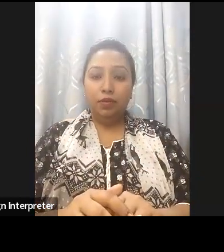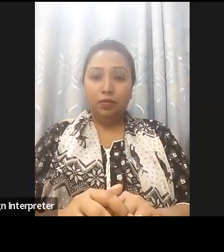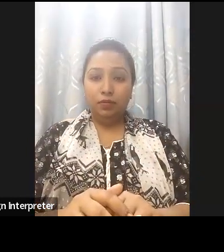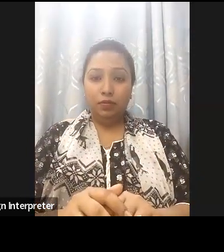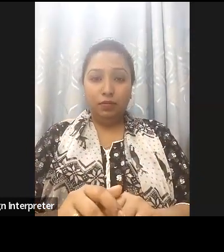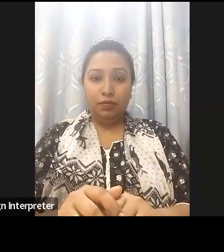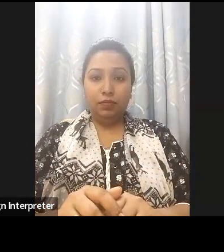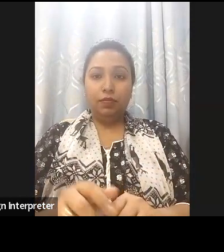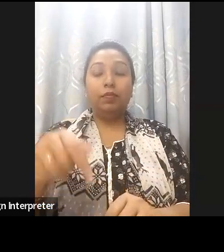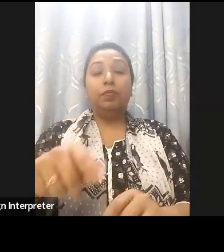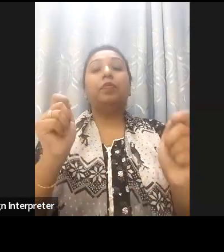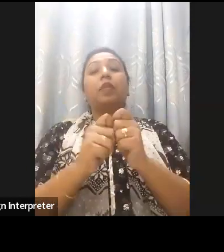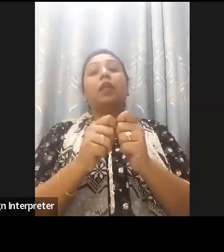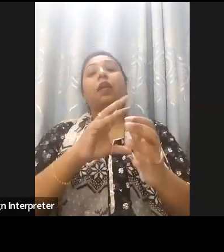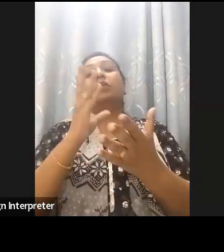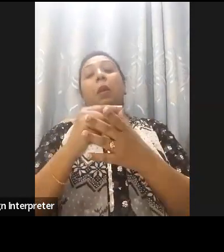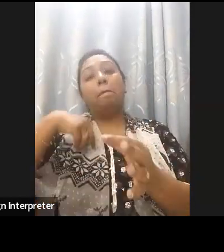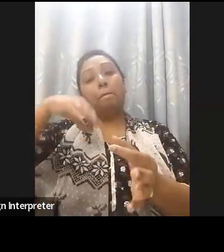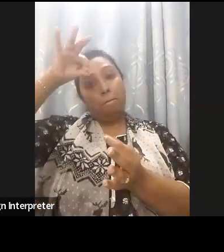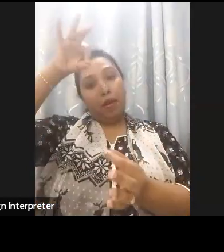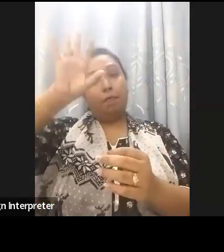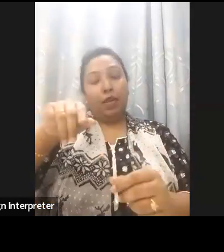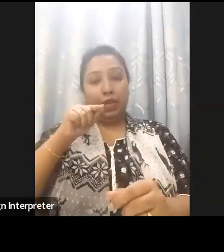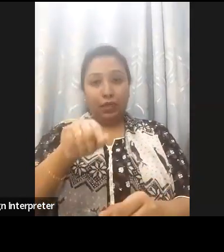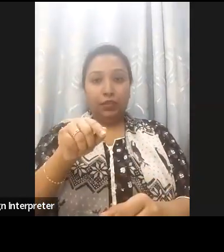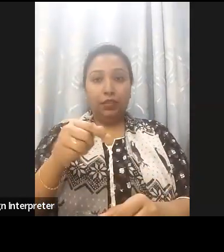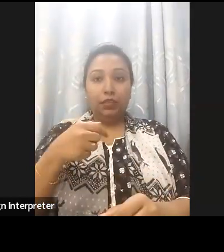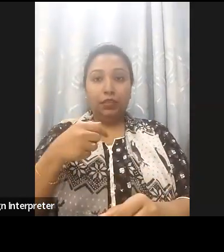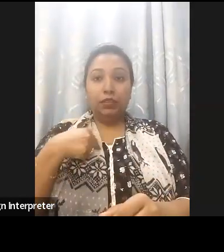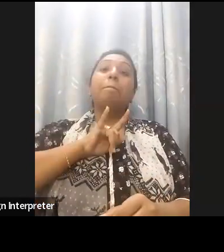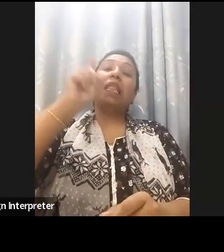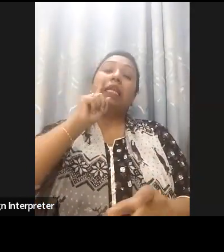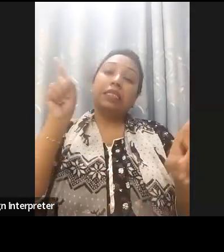you've already have a standard aligned with International standard which is great so in